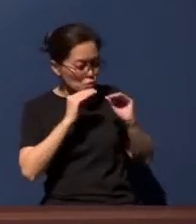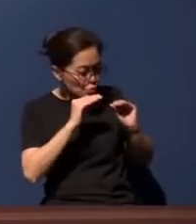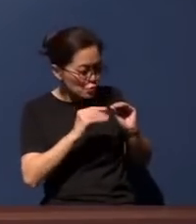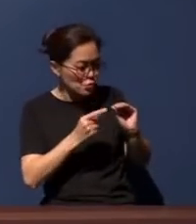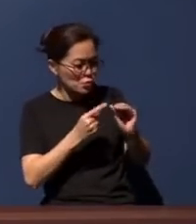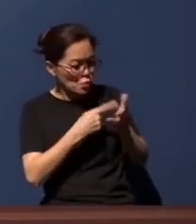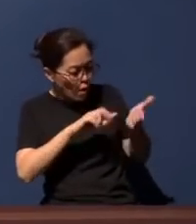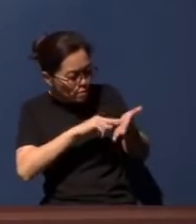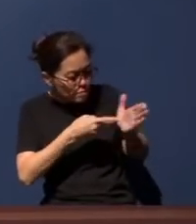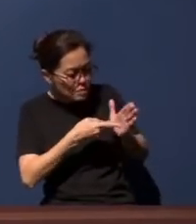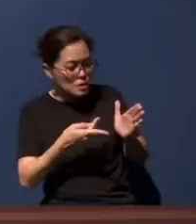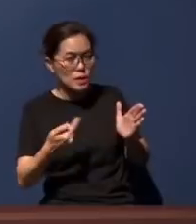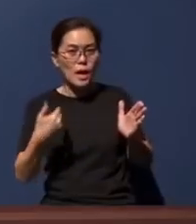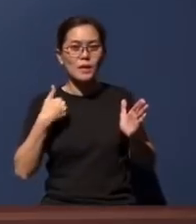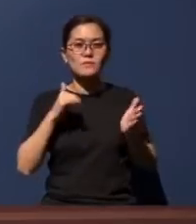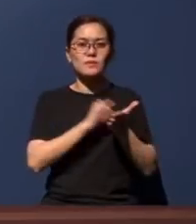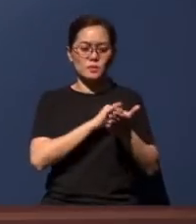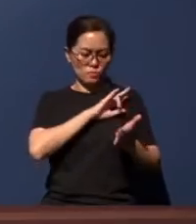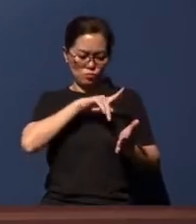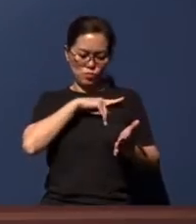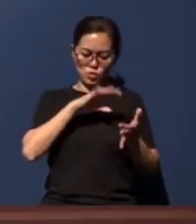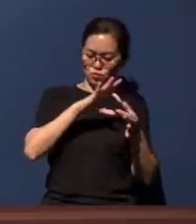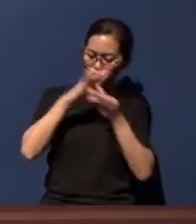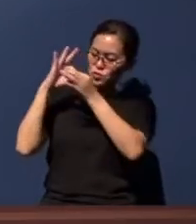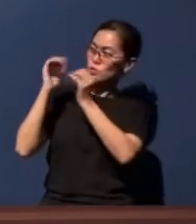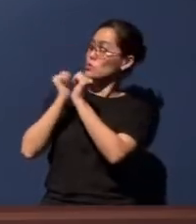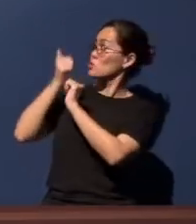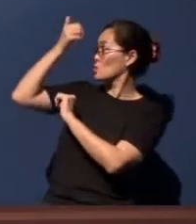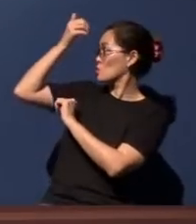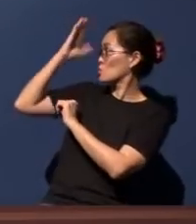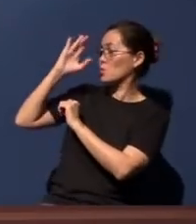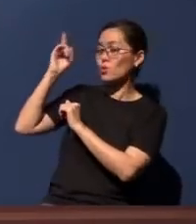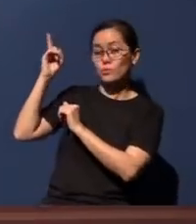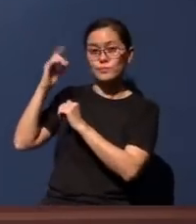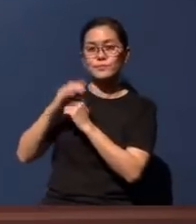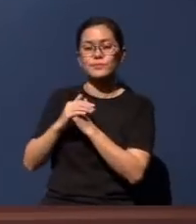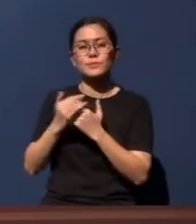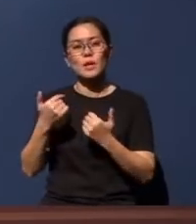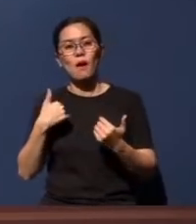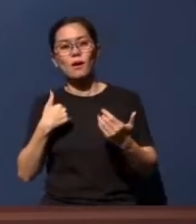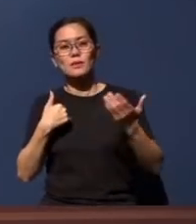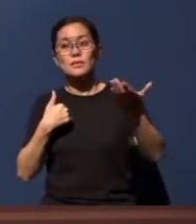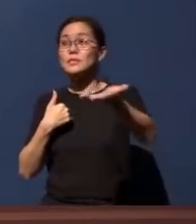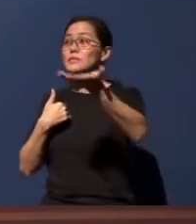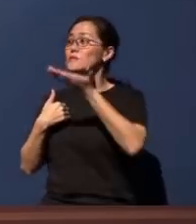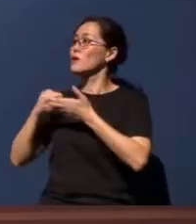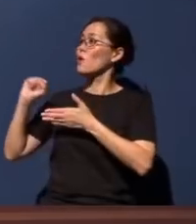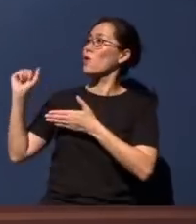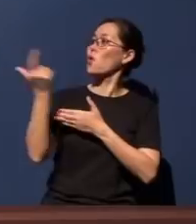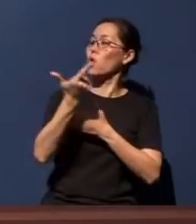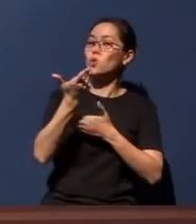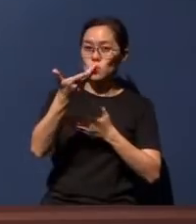means to have this personal relationship with God. May I just invite all of us - you would have received